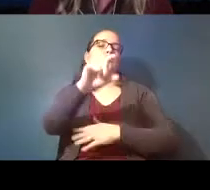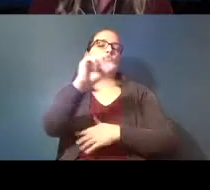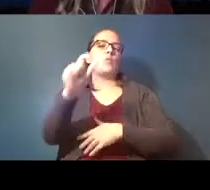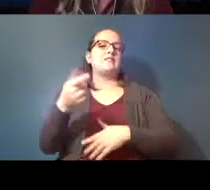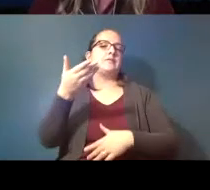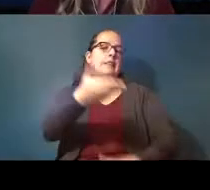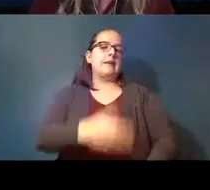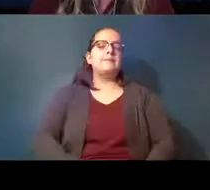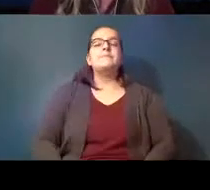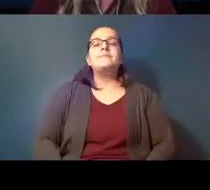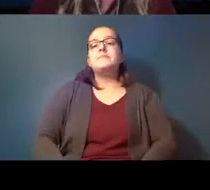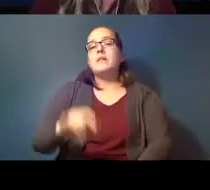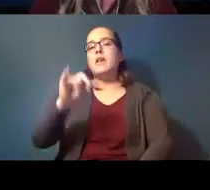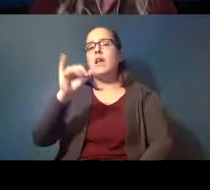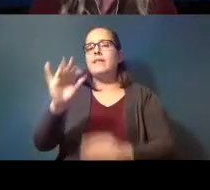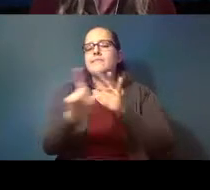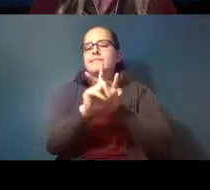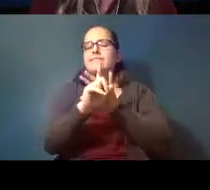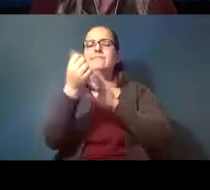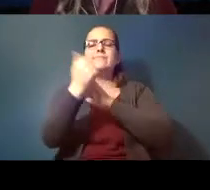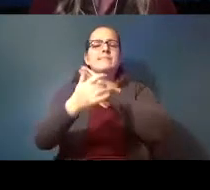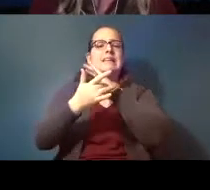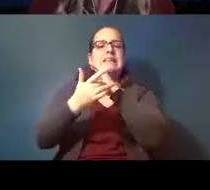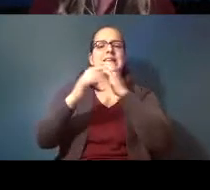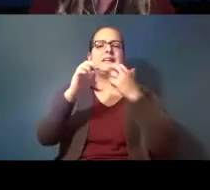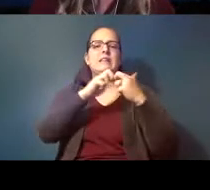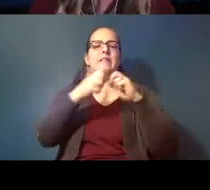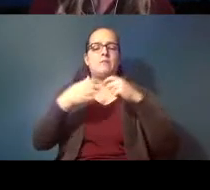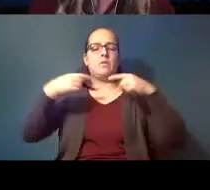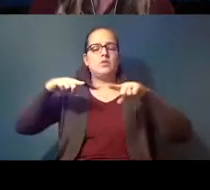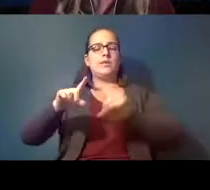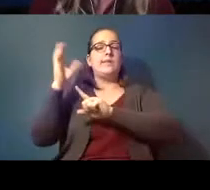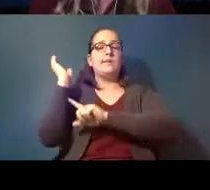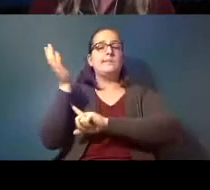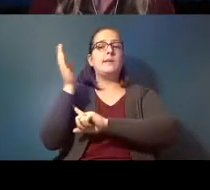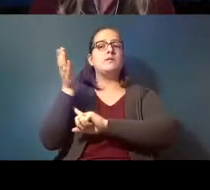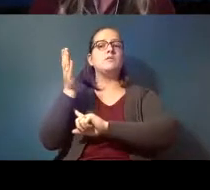if you run into any technical difficulties during the presentation our staff member